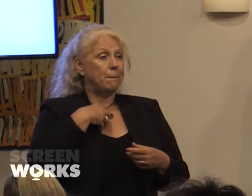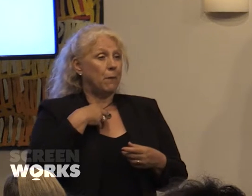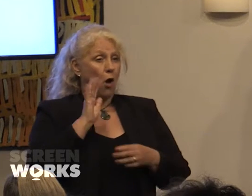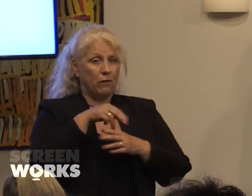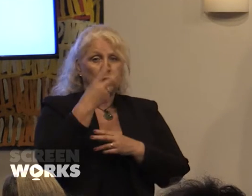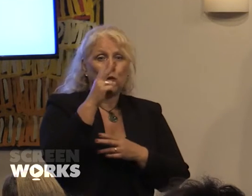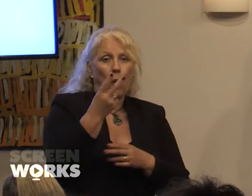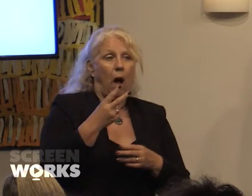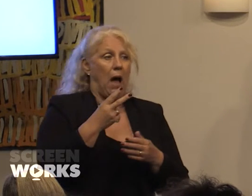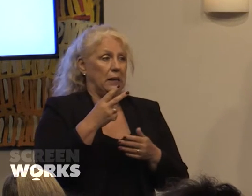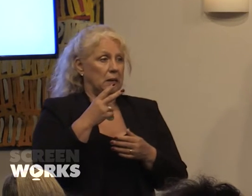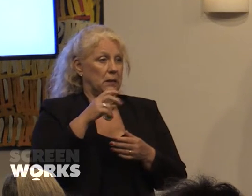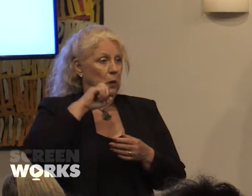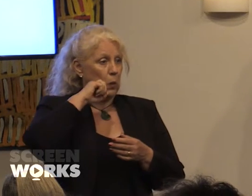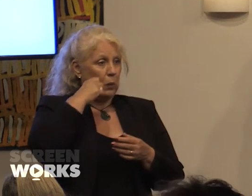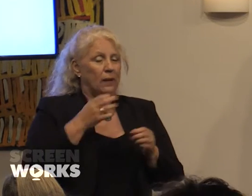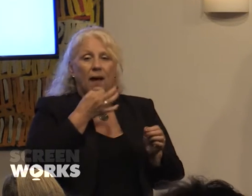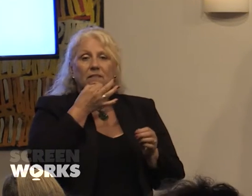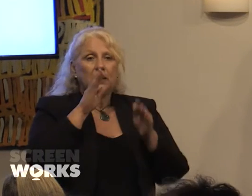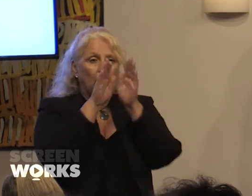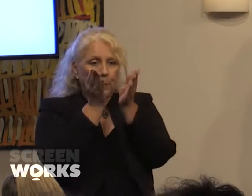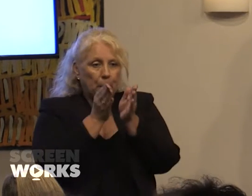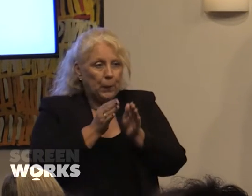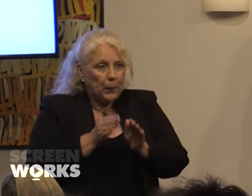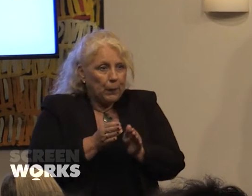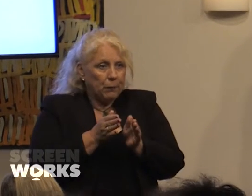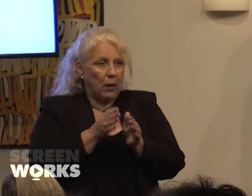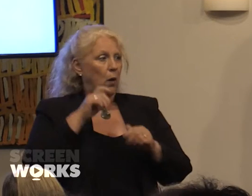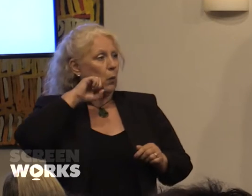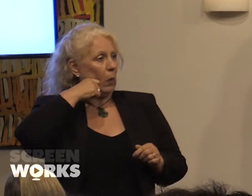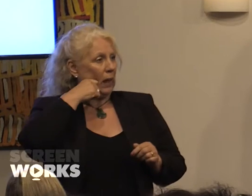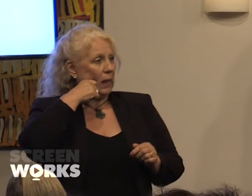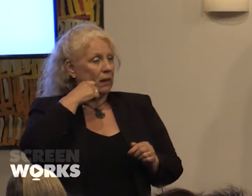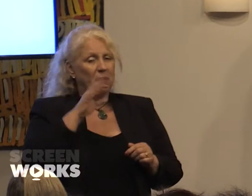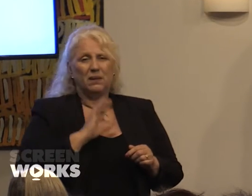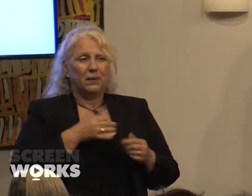shown with a tiny waistline. And generally unrealistic figures on females